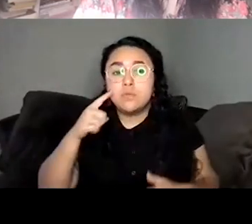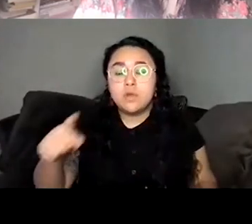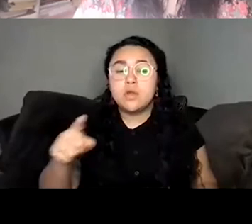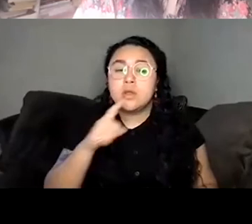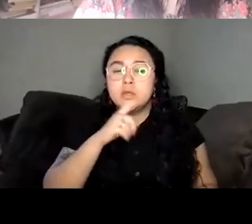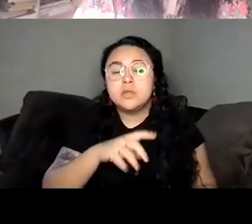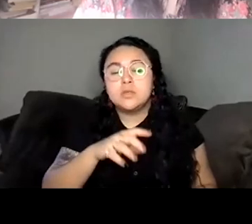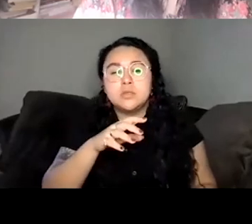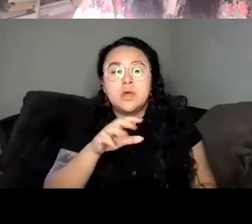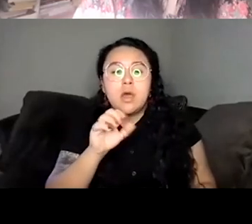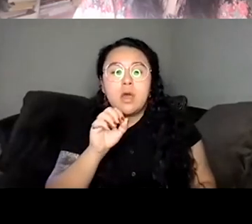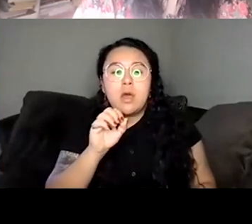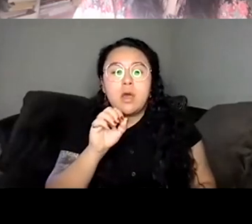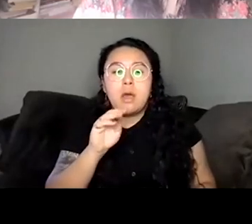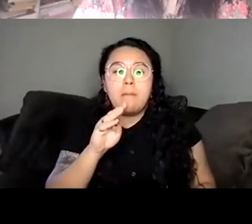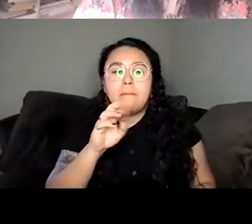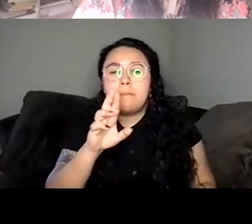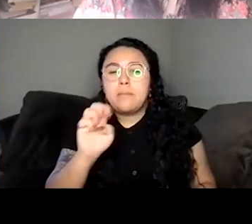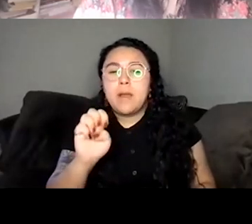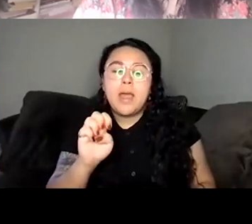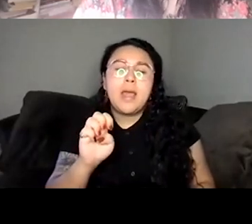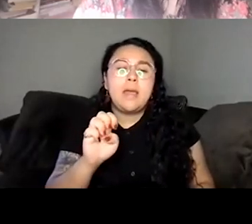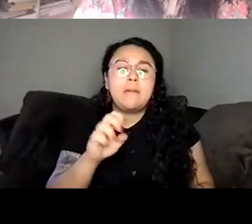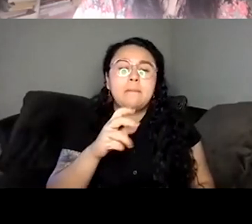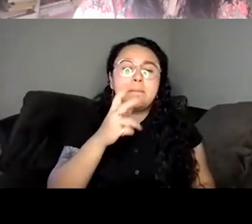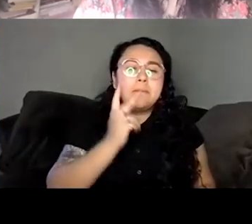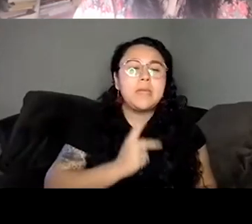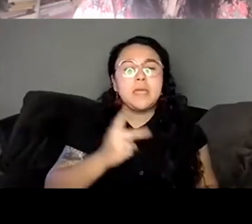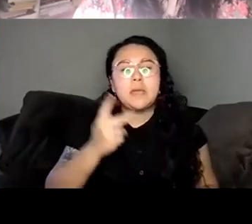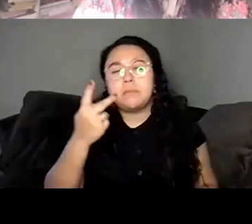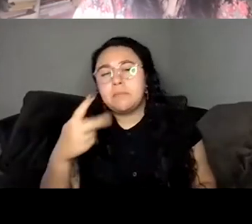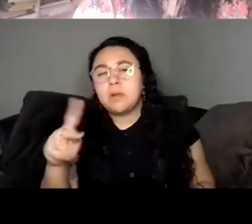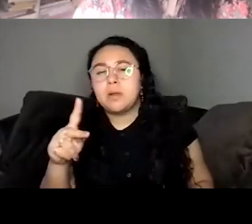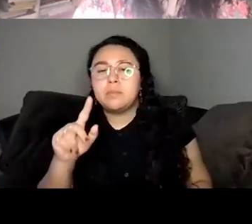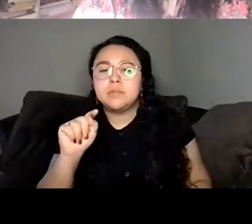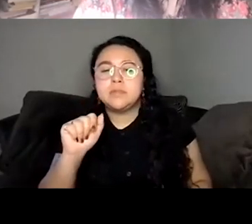giant bow in the back. So yes, I had a long answer, but it's really cool.